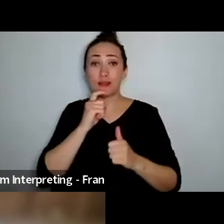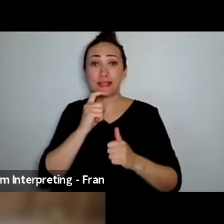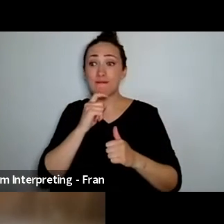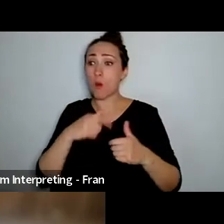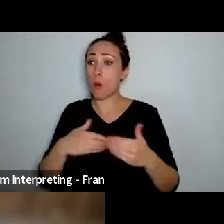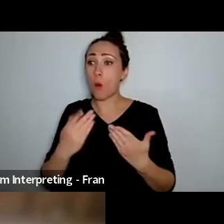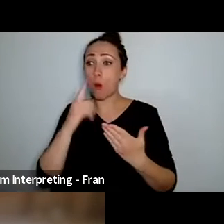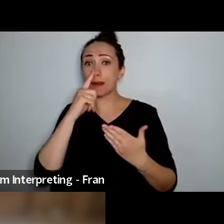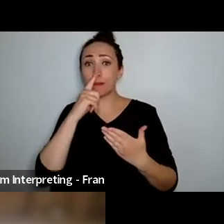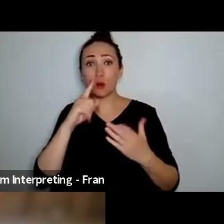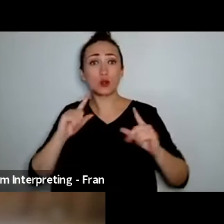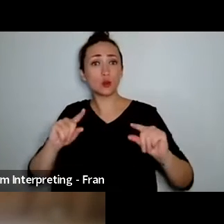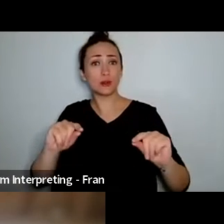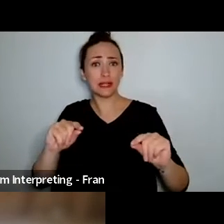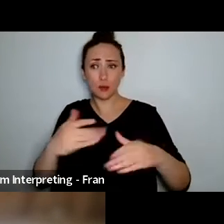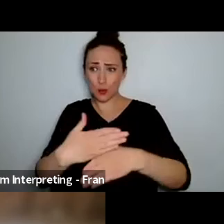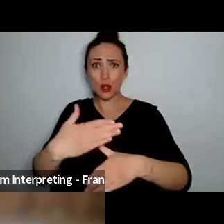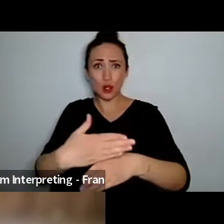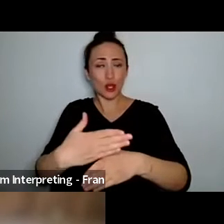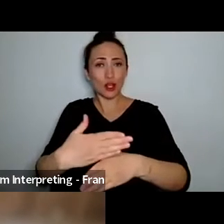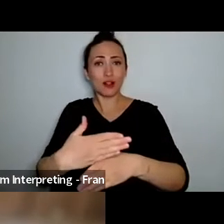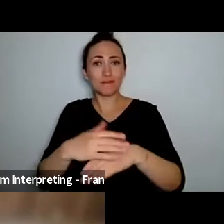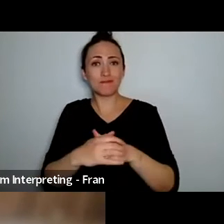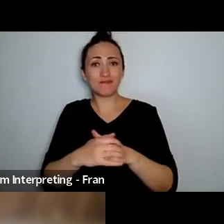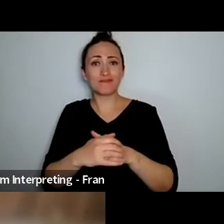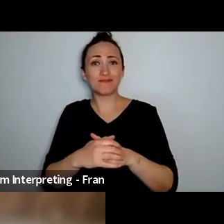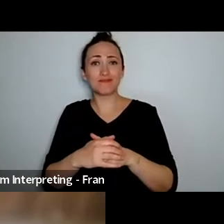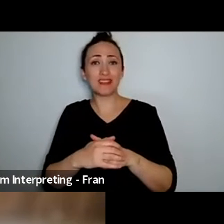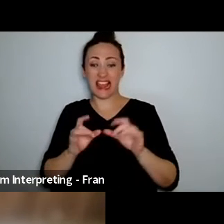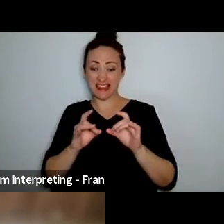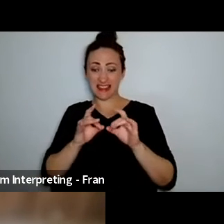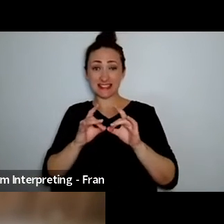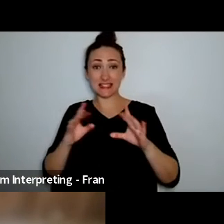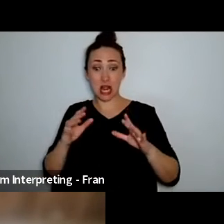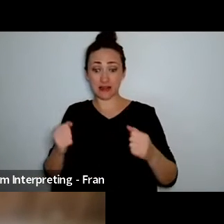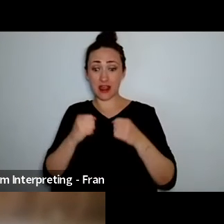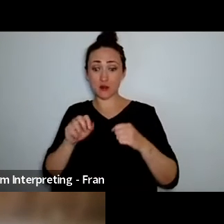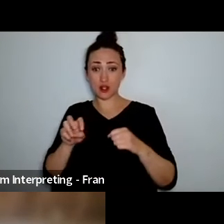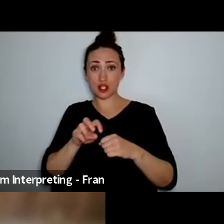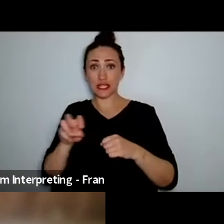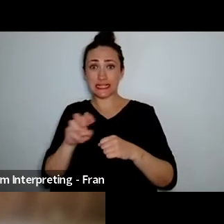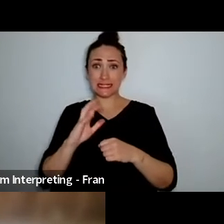and you know often as an artist it's a scary thing because I don't know often what the outcome